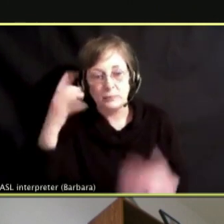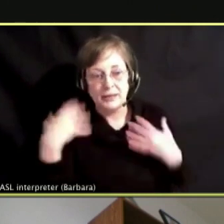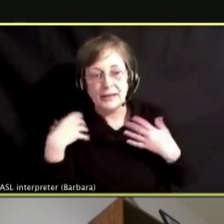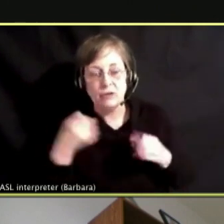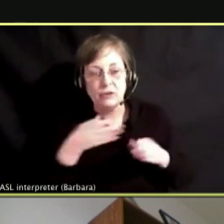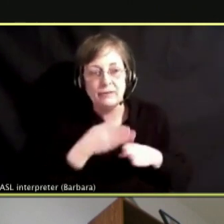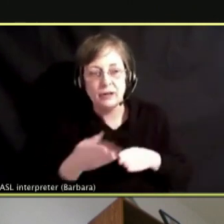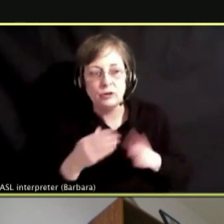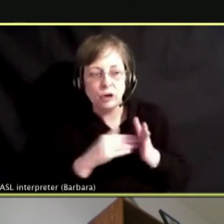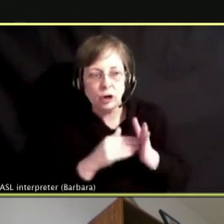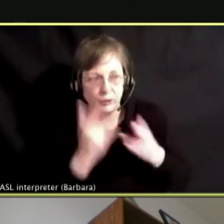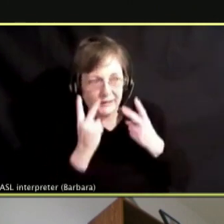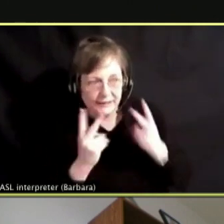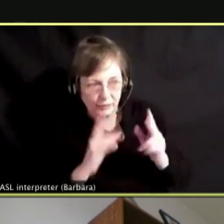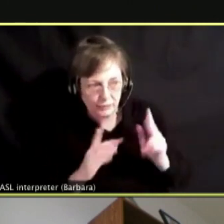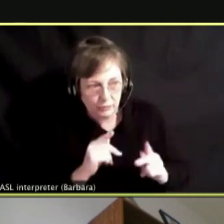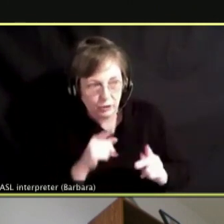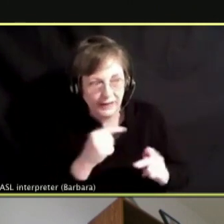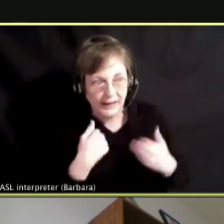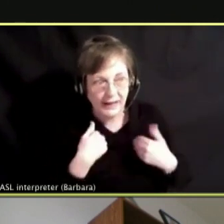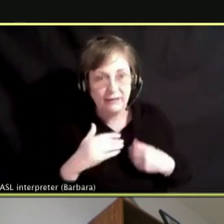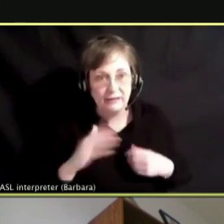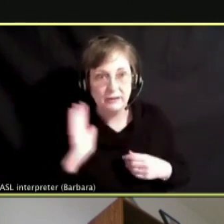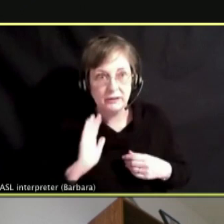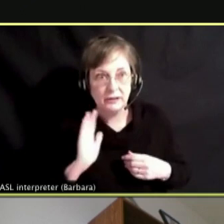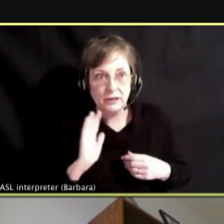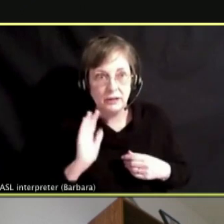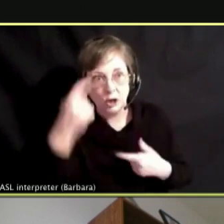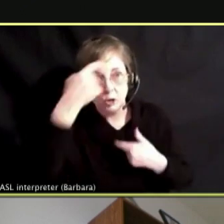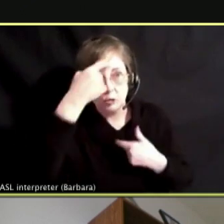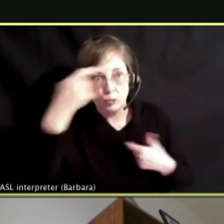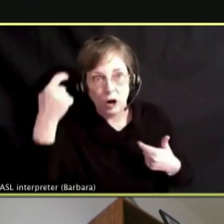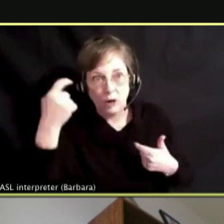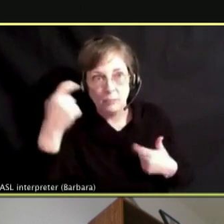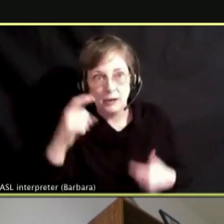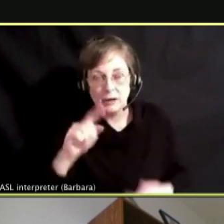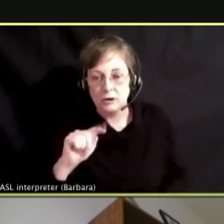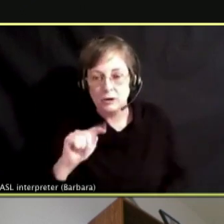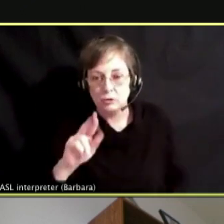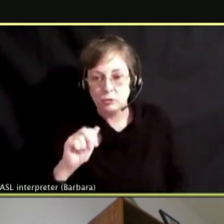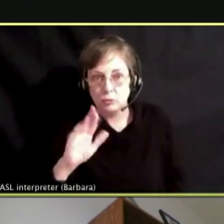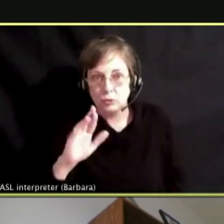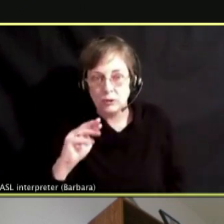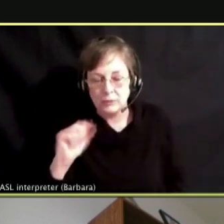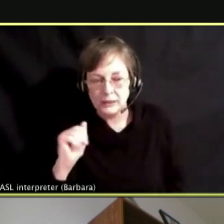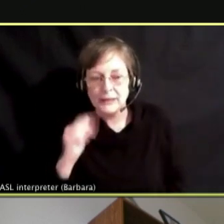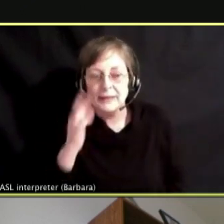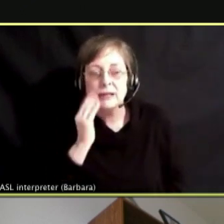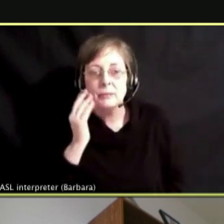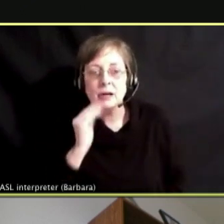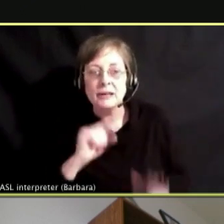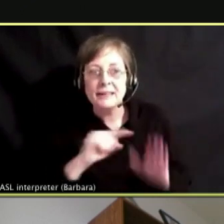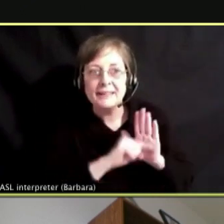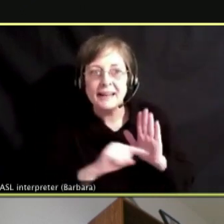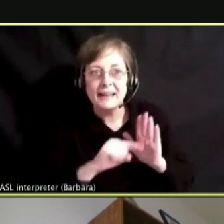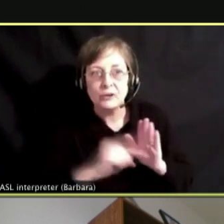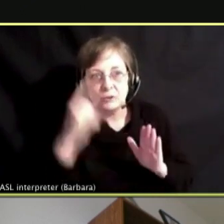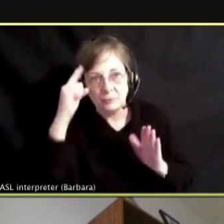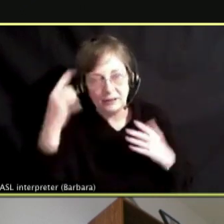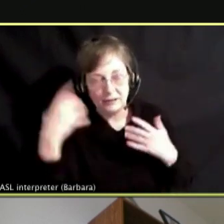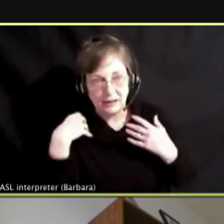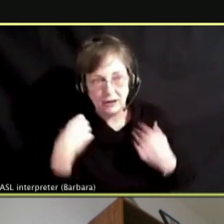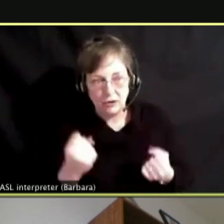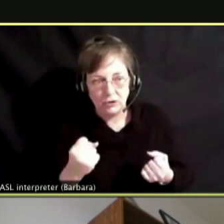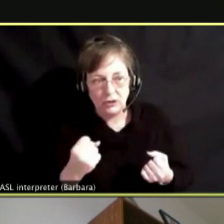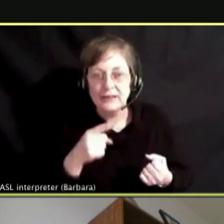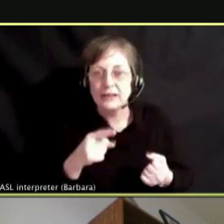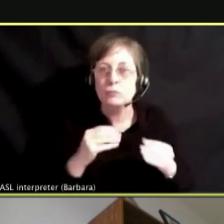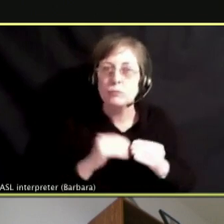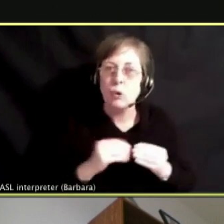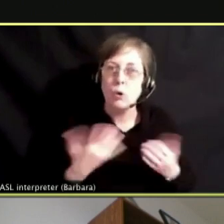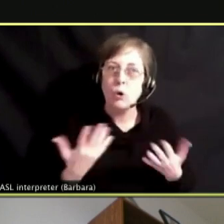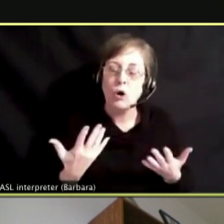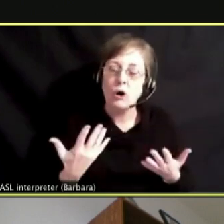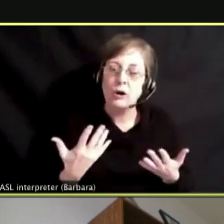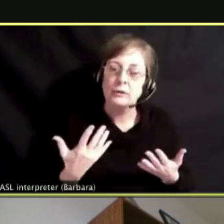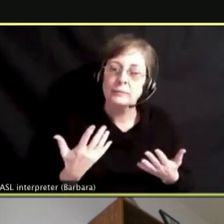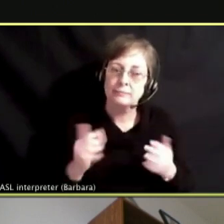OR EXPERIENCING NEGATIVE MENTAL HEALTH CONCERNS, THEY ARE MORE VULNERABLE TO USING SUBSTANCES.